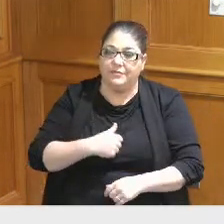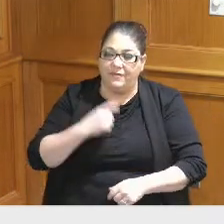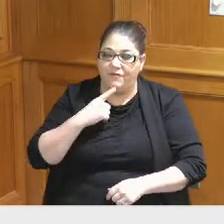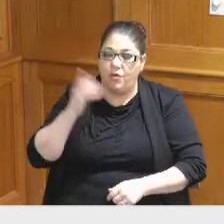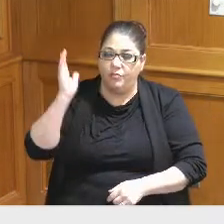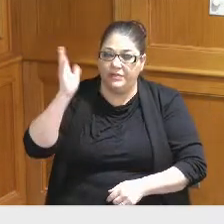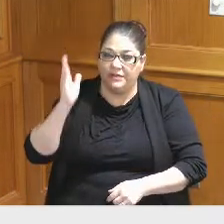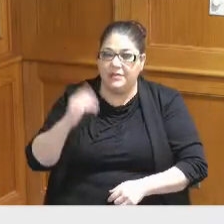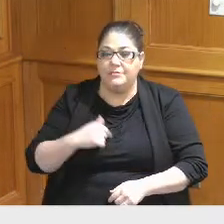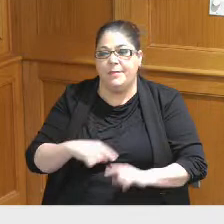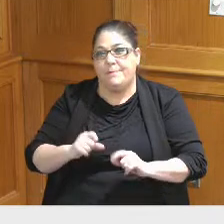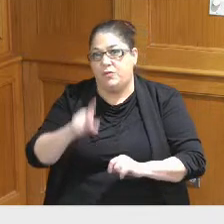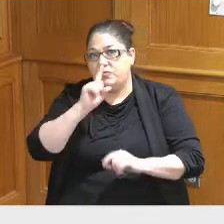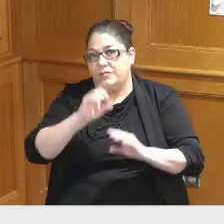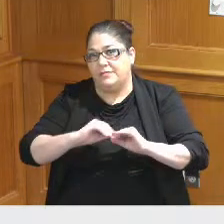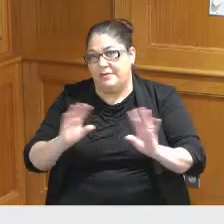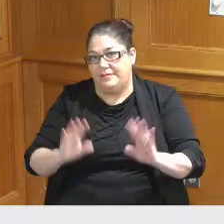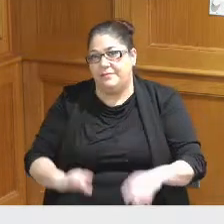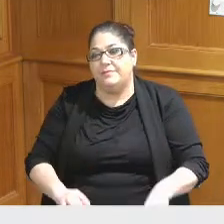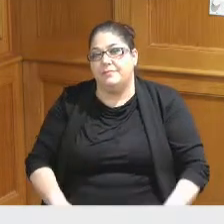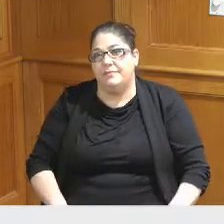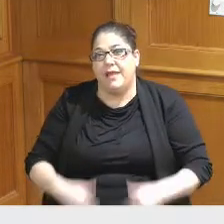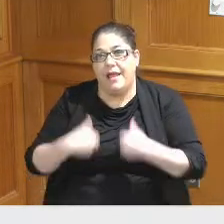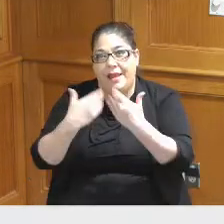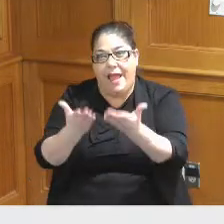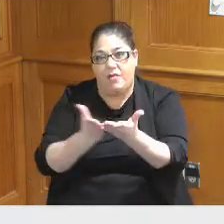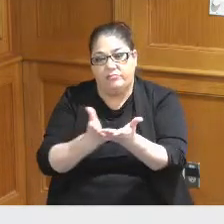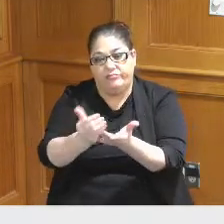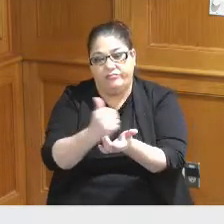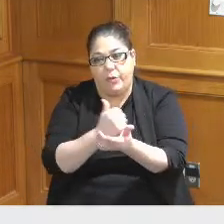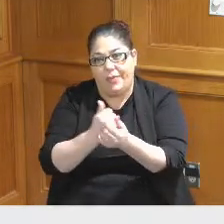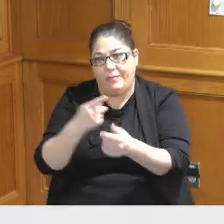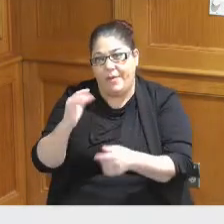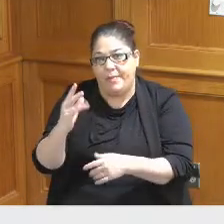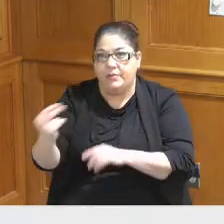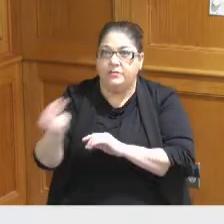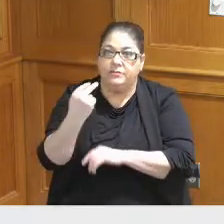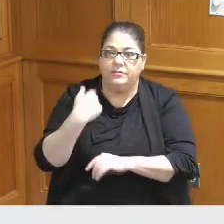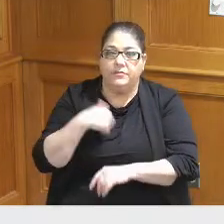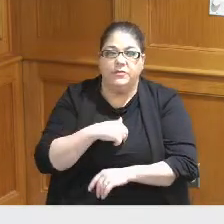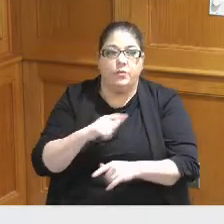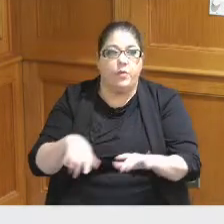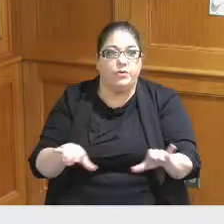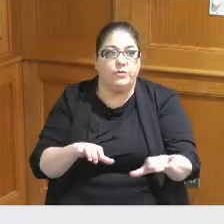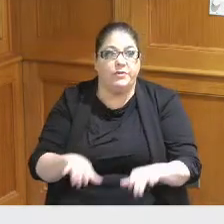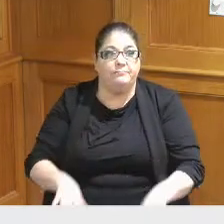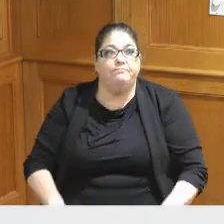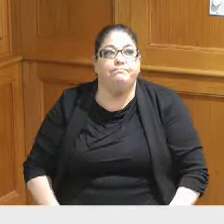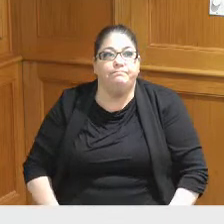but again just to make sure that this is out there in the public and that as transparent as possible